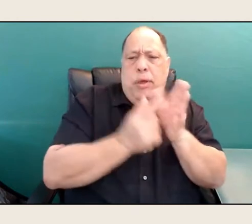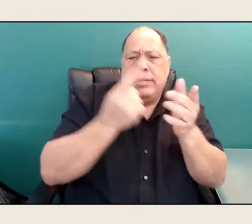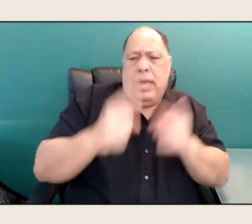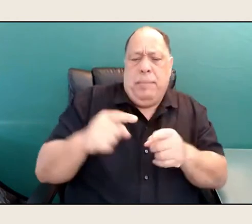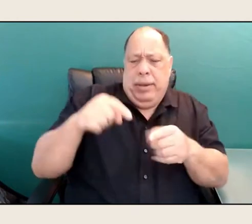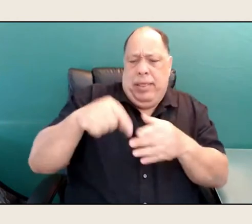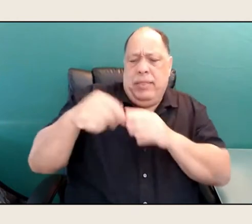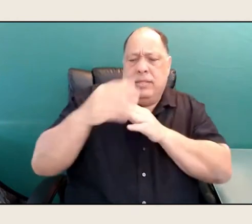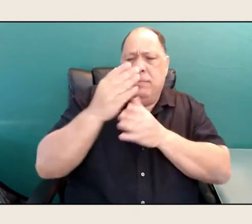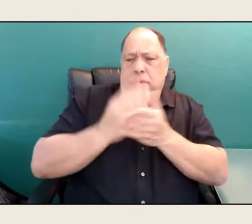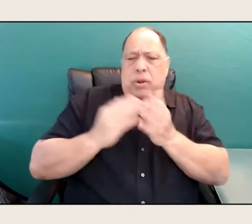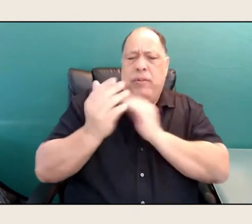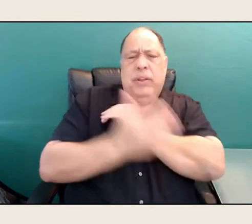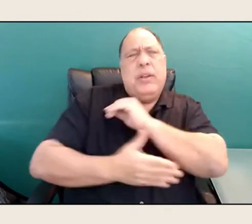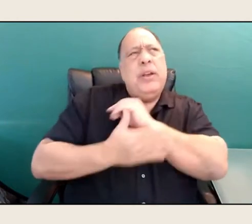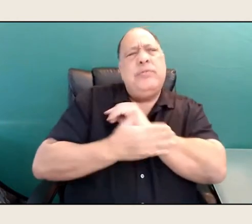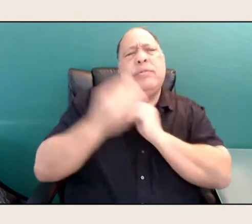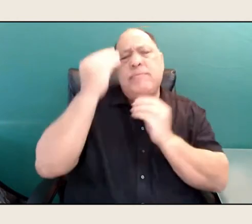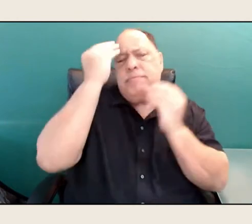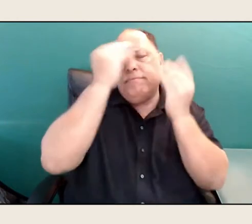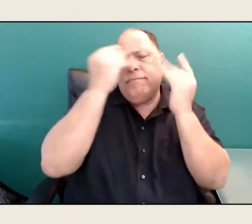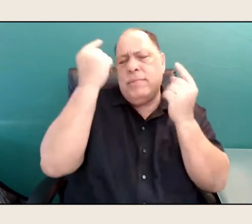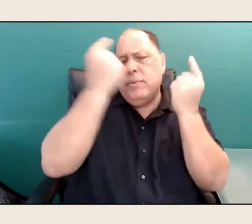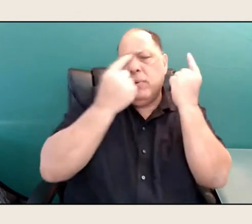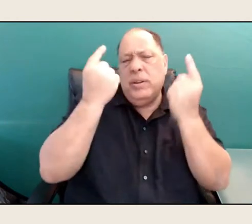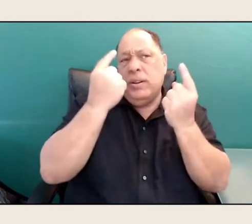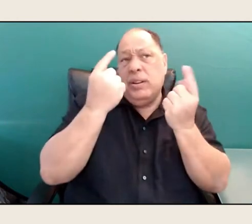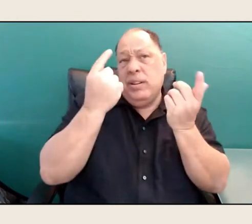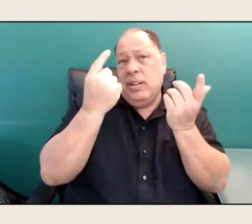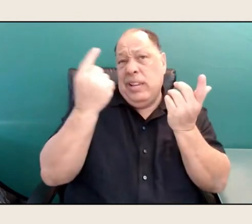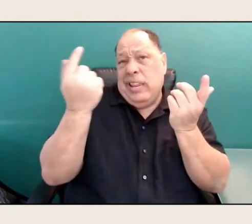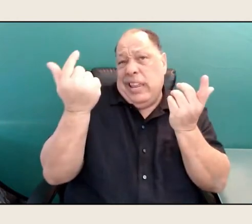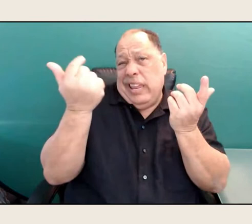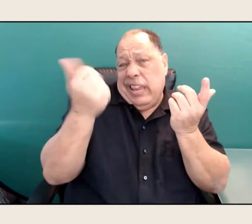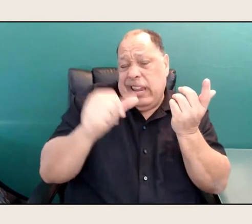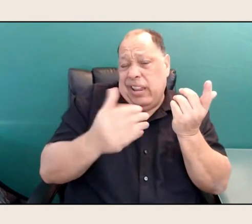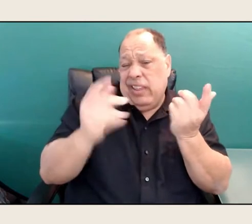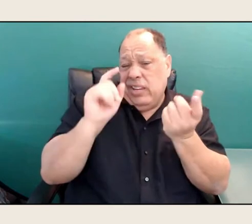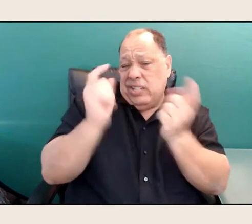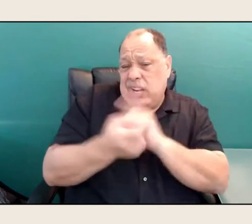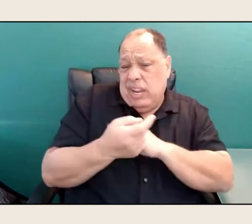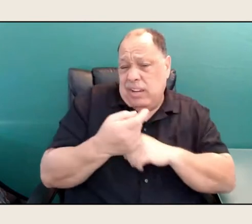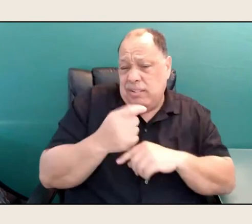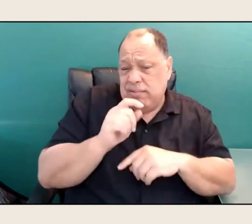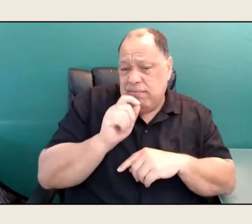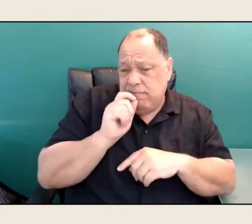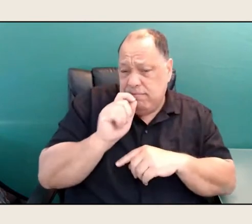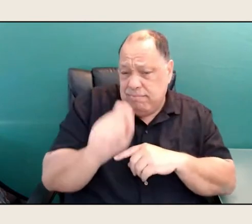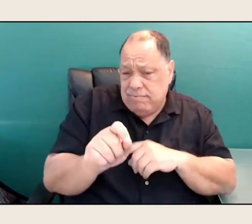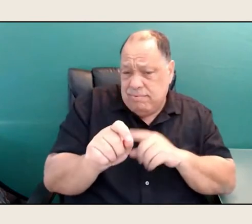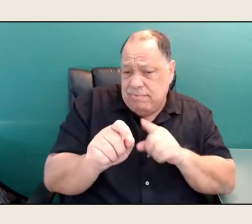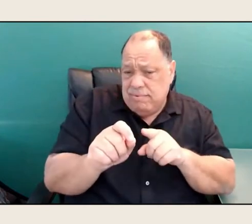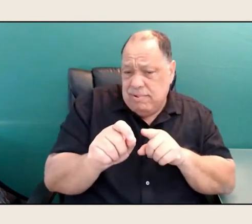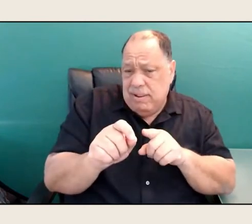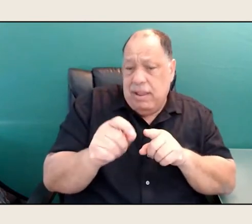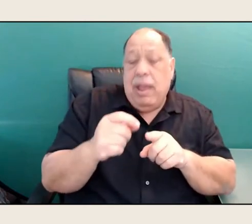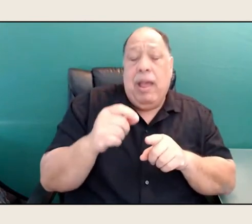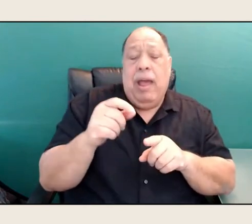sometimes if anything changed at all. And yet I watch my children and the grandchildren